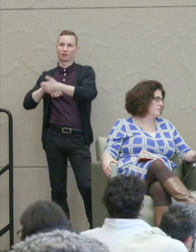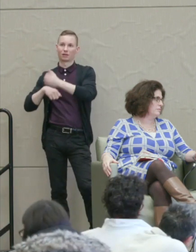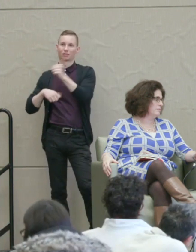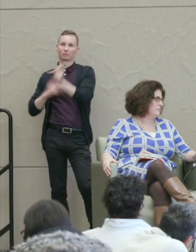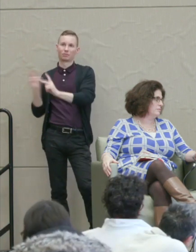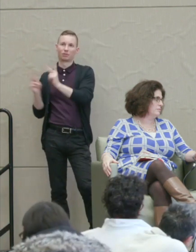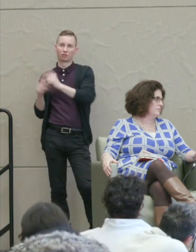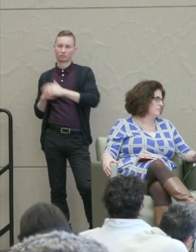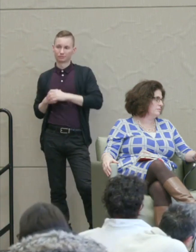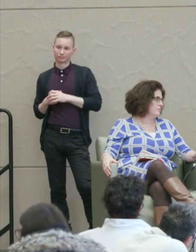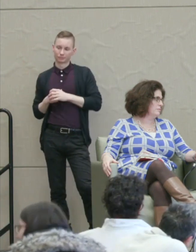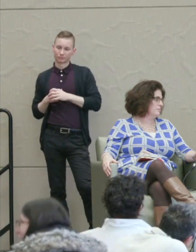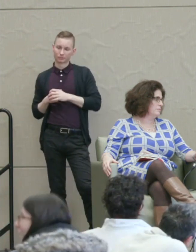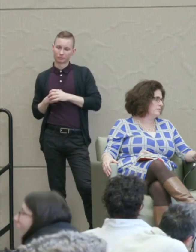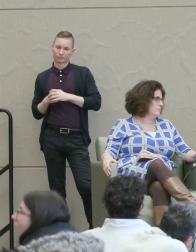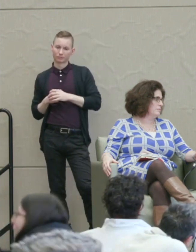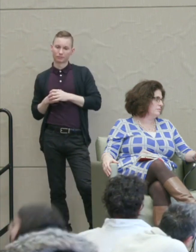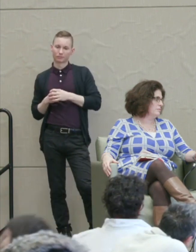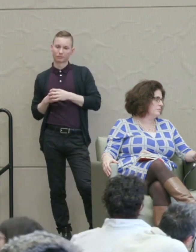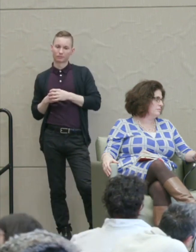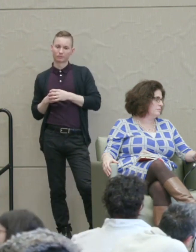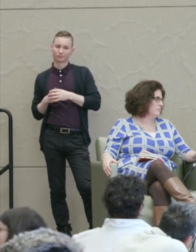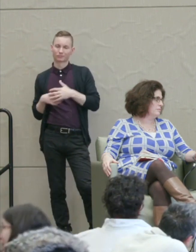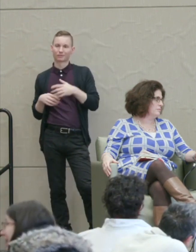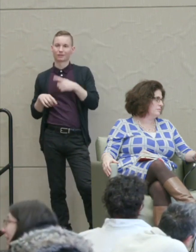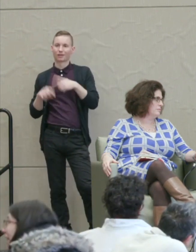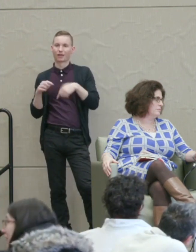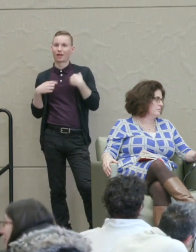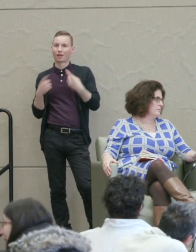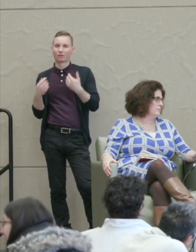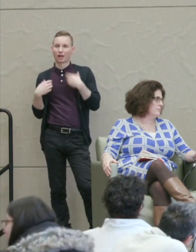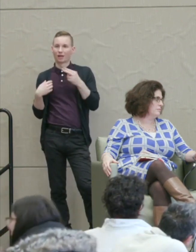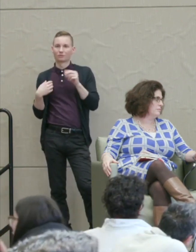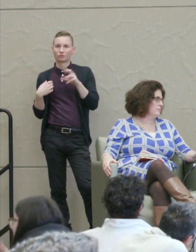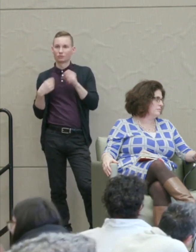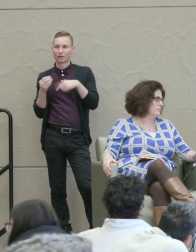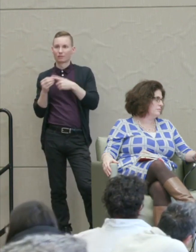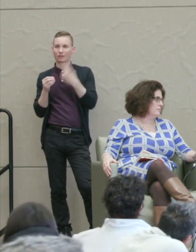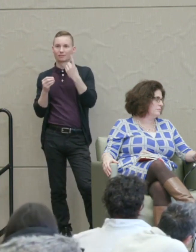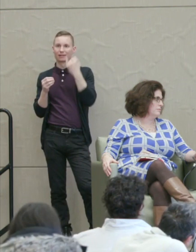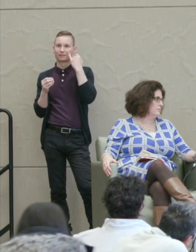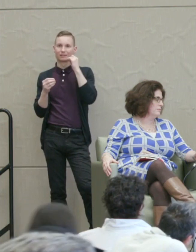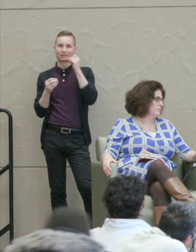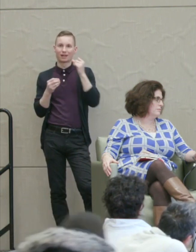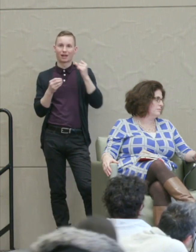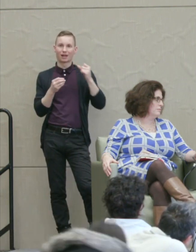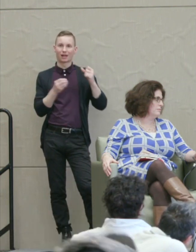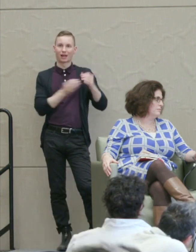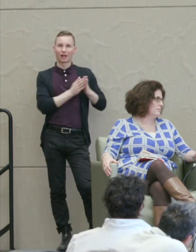And you can hardly get any news about anything that's not fueled by some kind of scapegoating